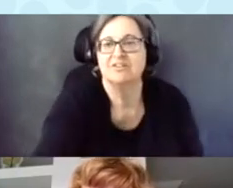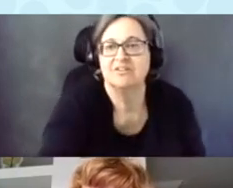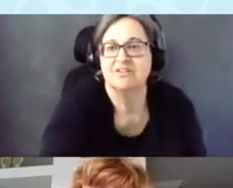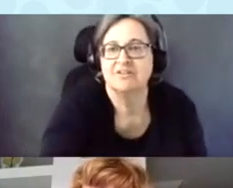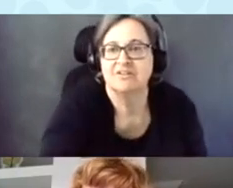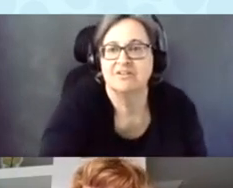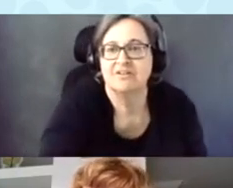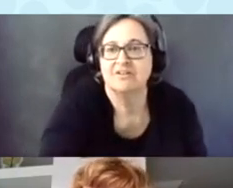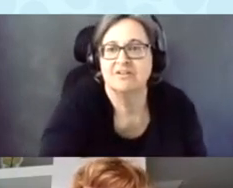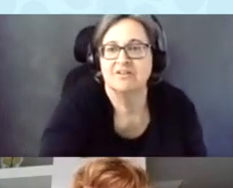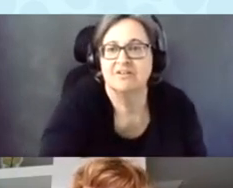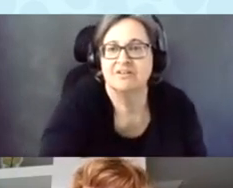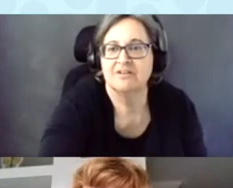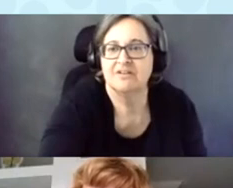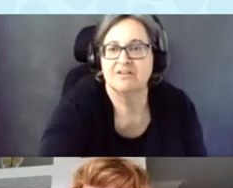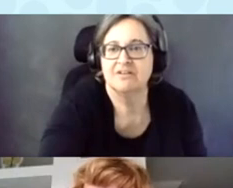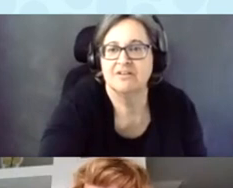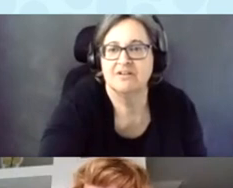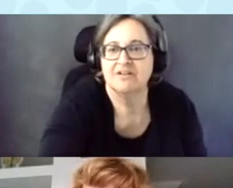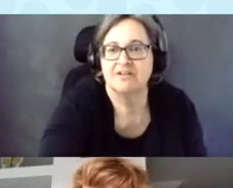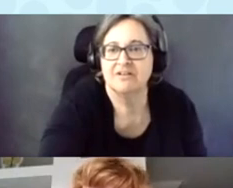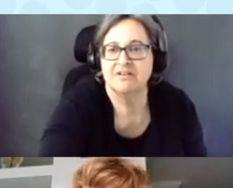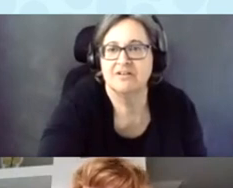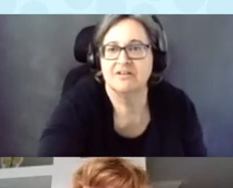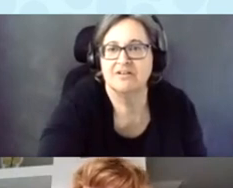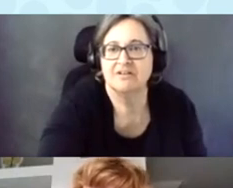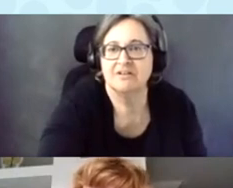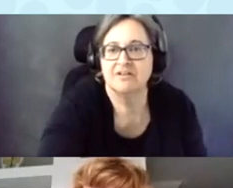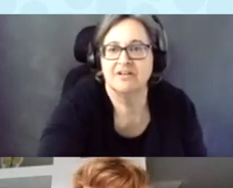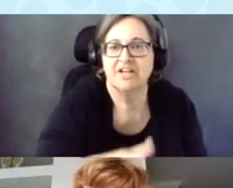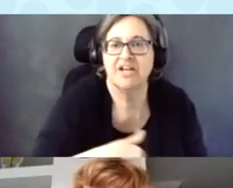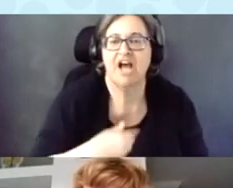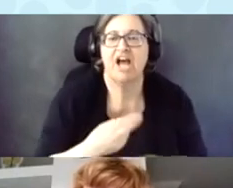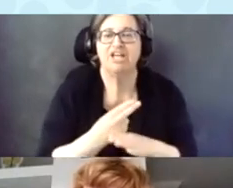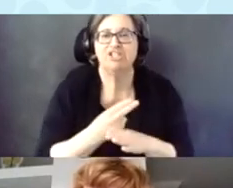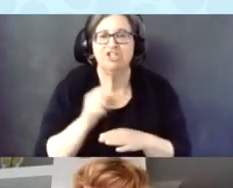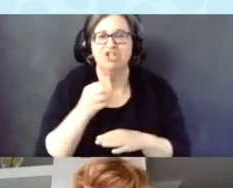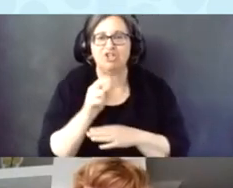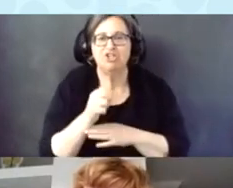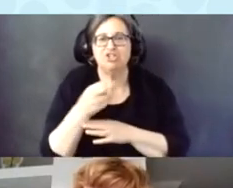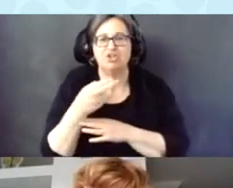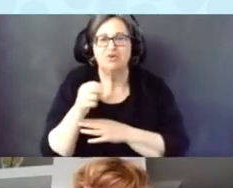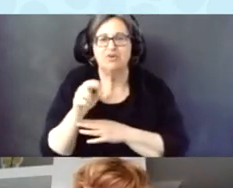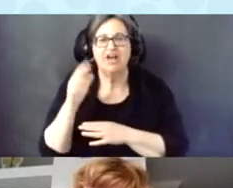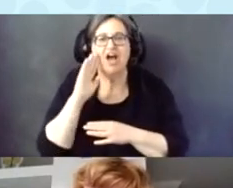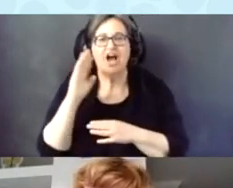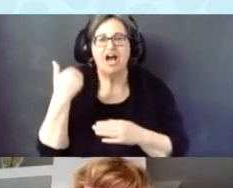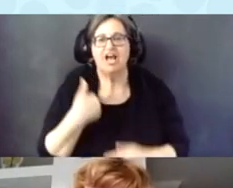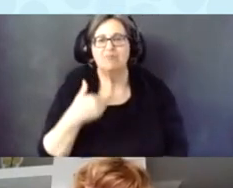Hi, this is Essie Pederson.